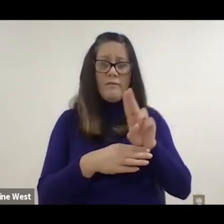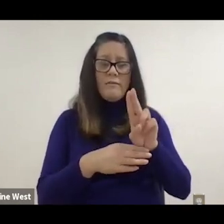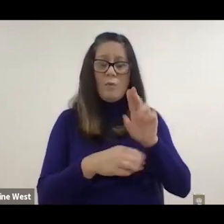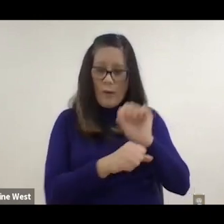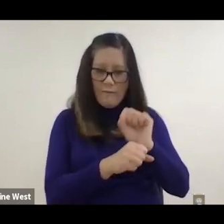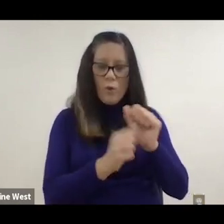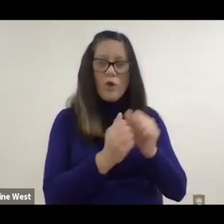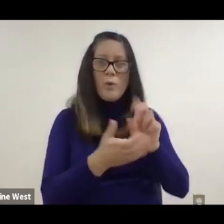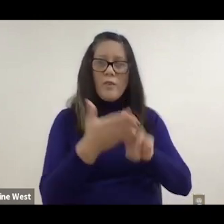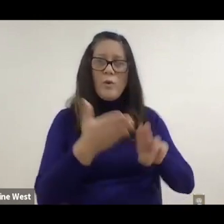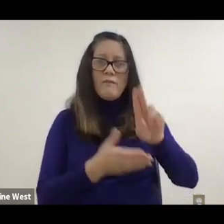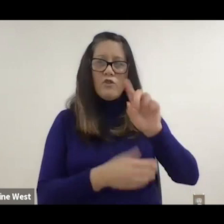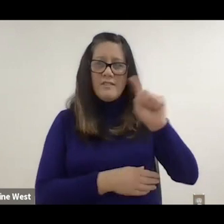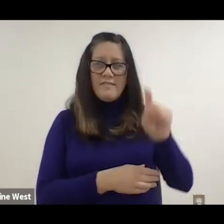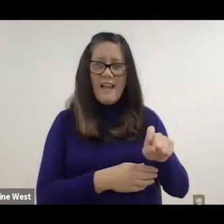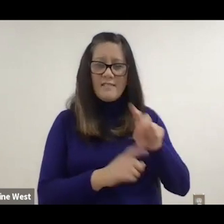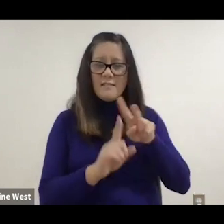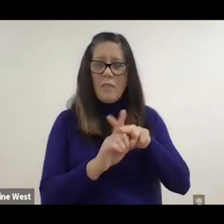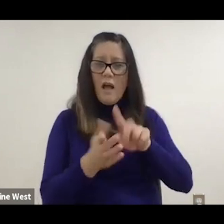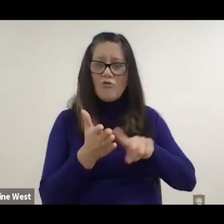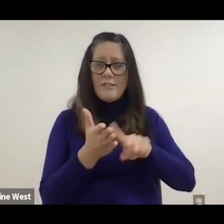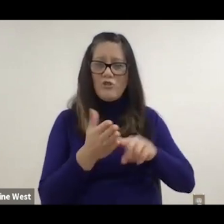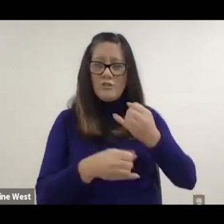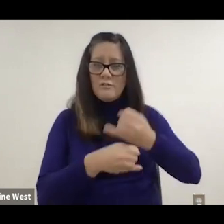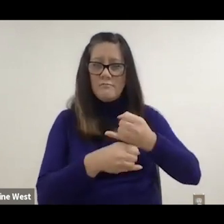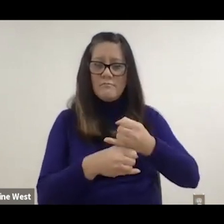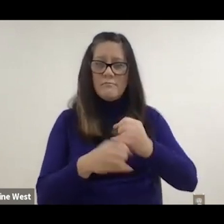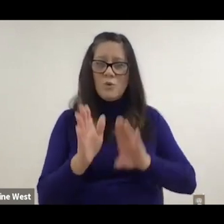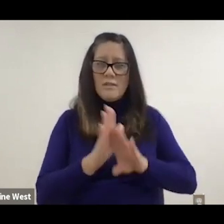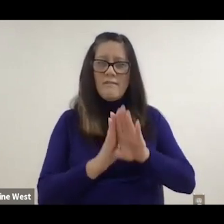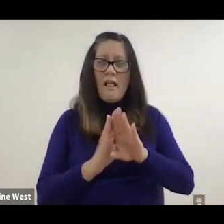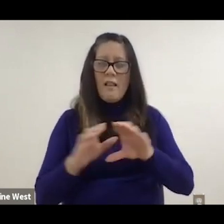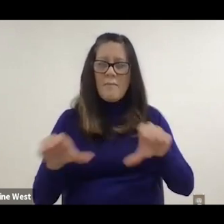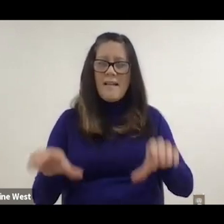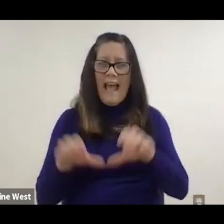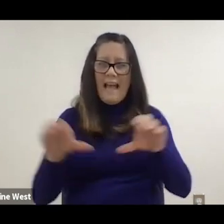University of Texas Applied Research Institute to develop an active cushion.